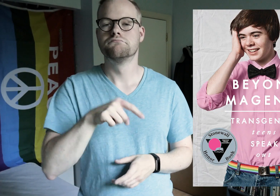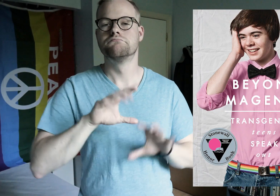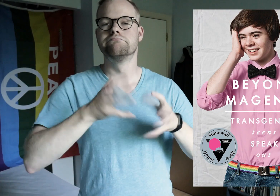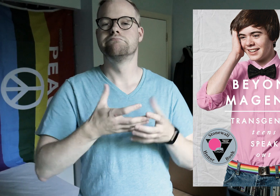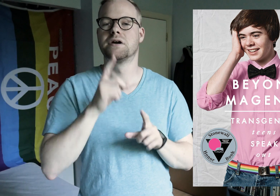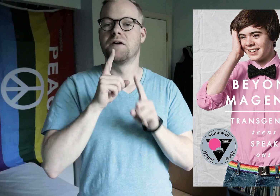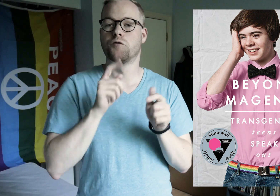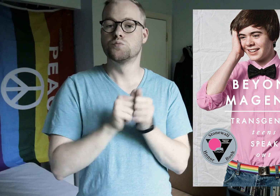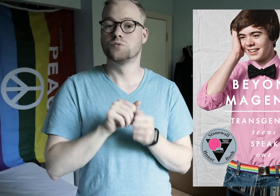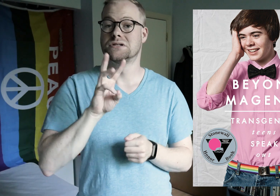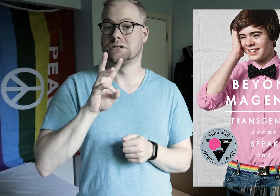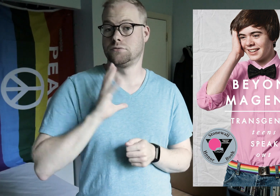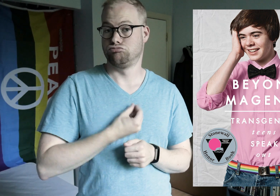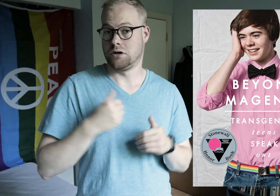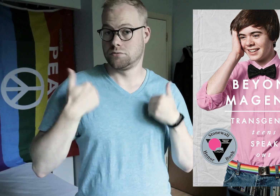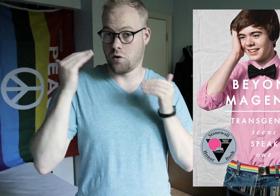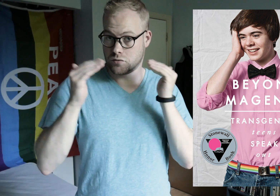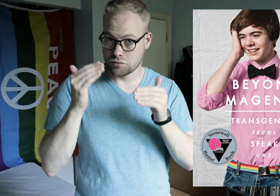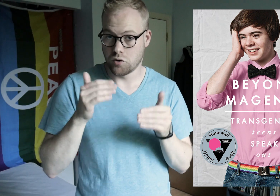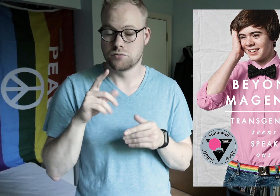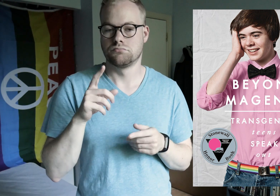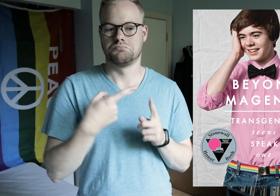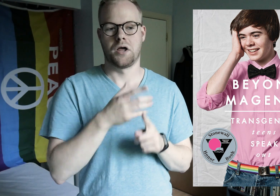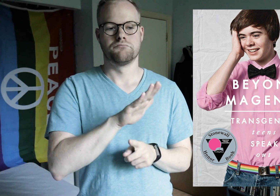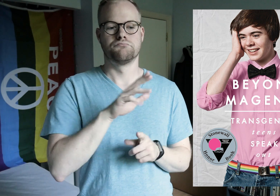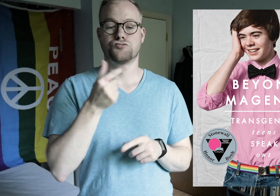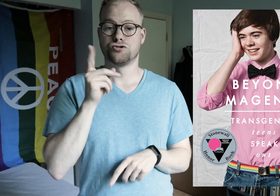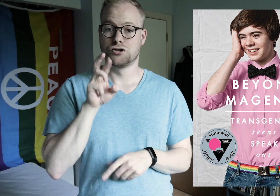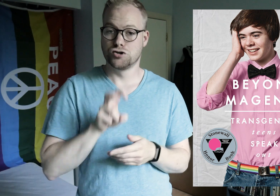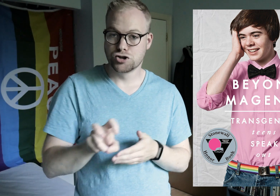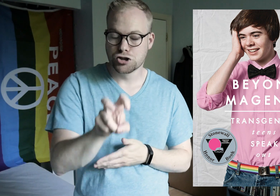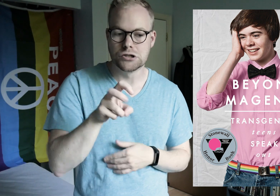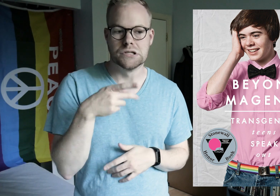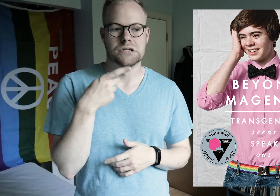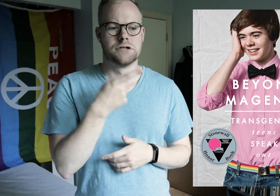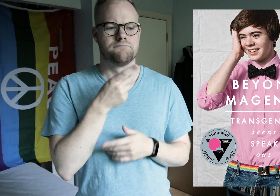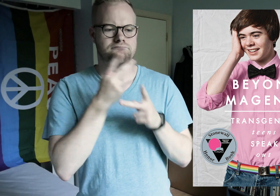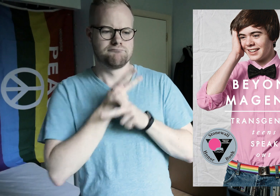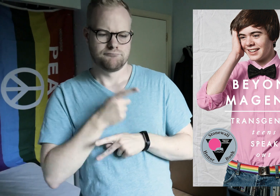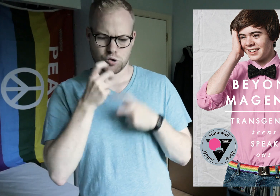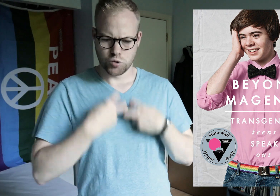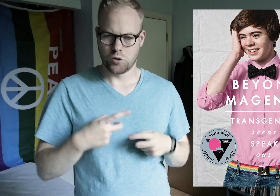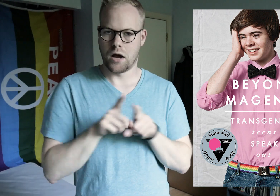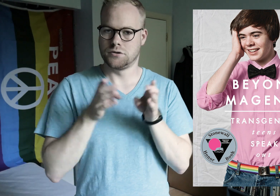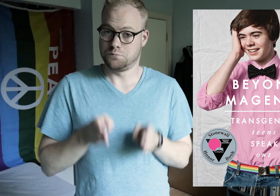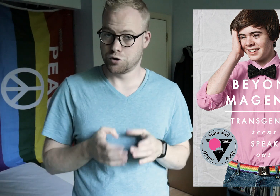A collection of interviews with six trans young adults about their gender journey, figuring out who they were as a person.